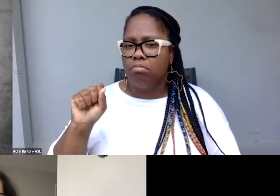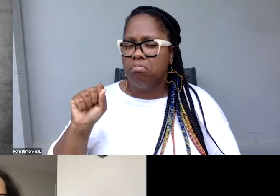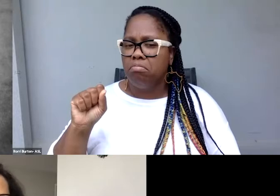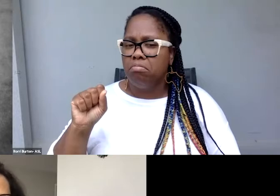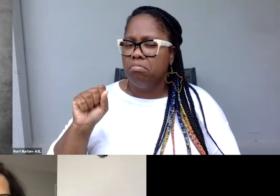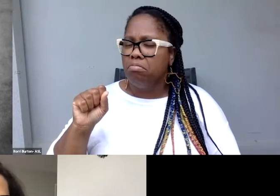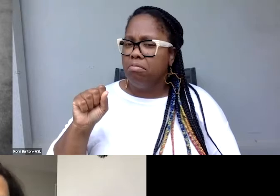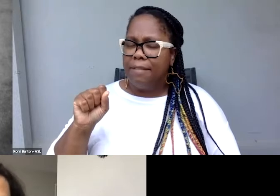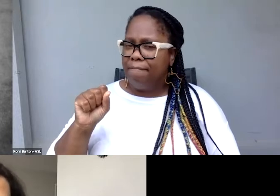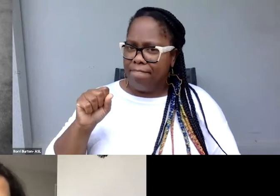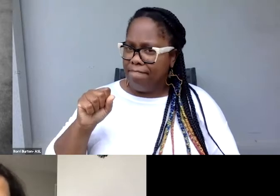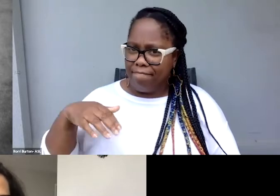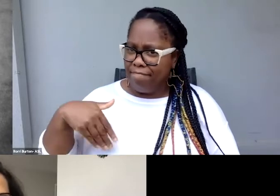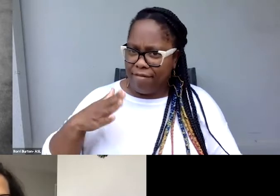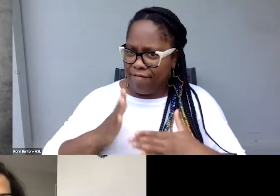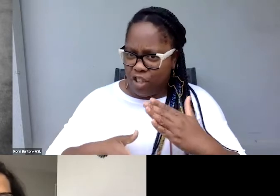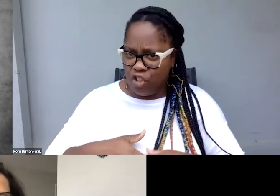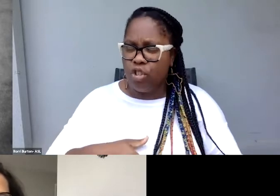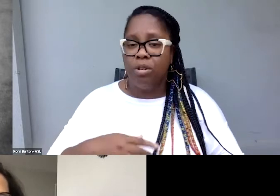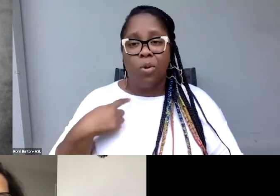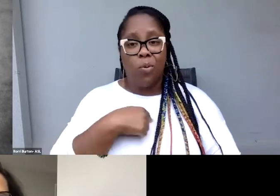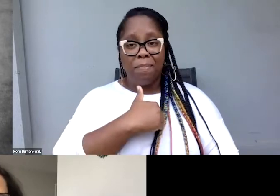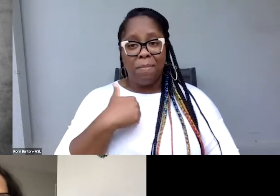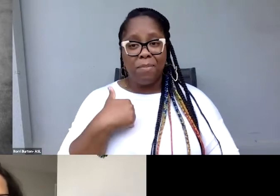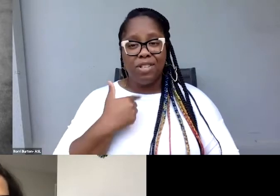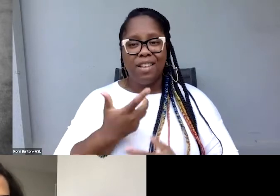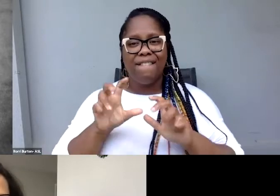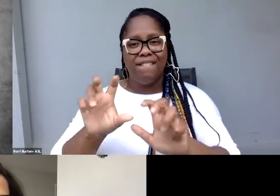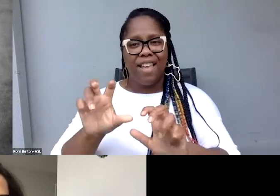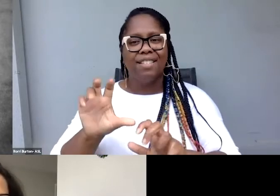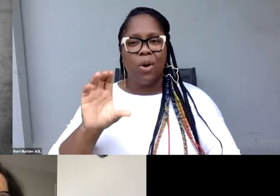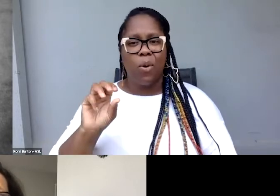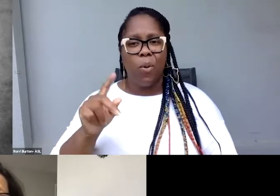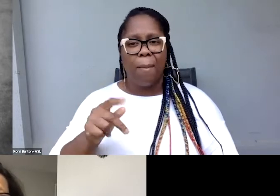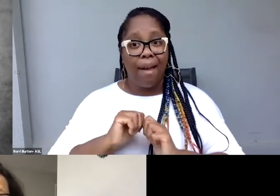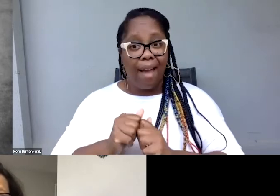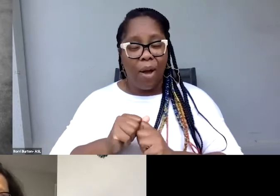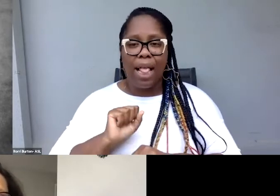We, as members, invest in the co-op by doing labor. We're filmmaker run.